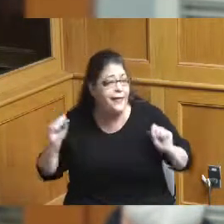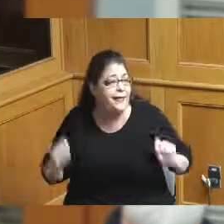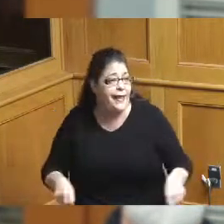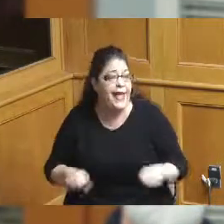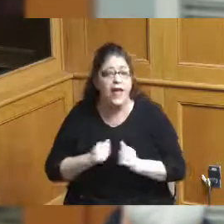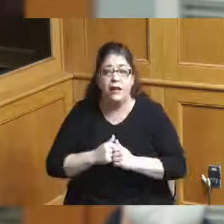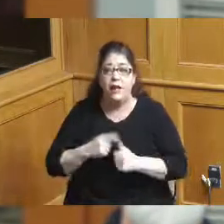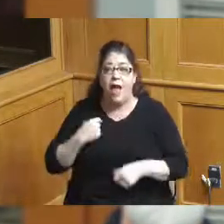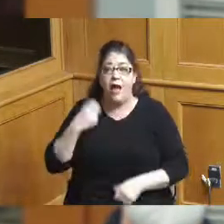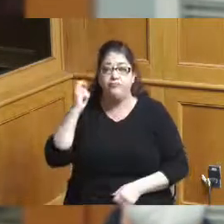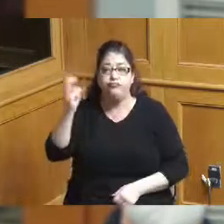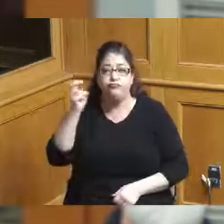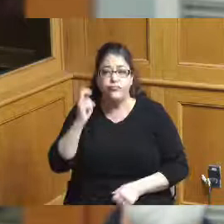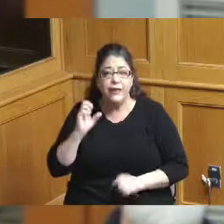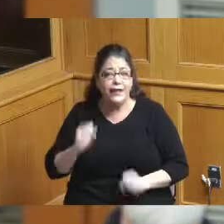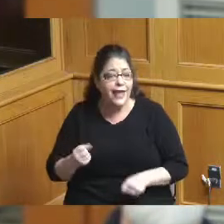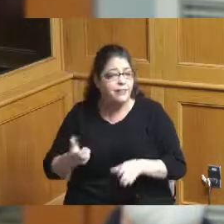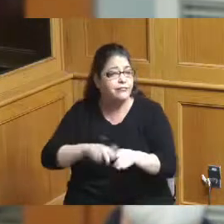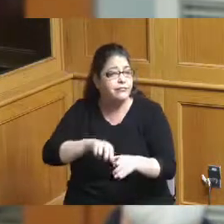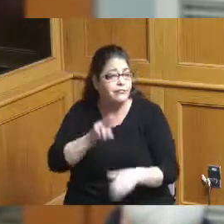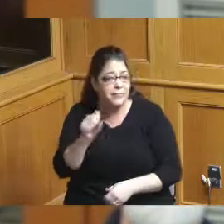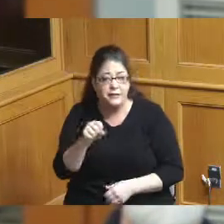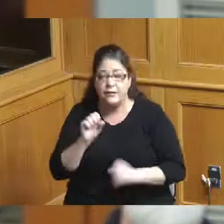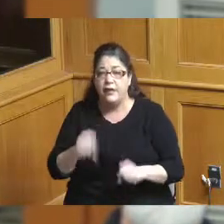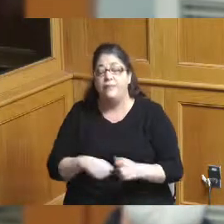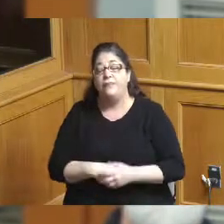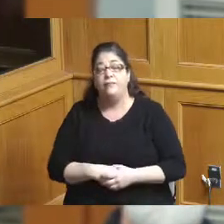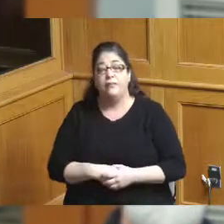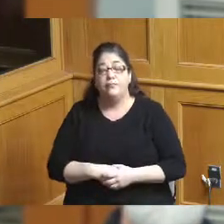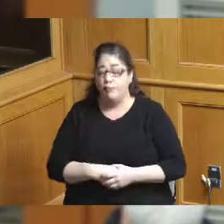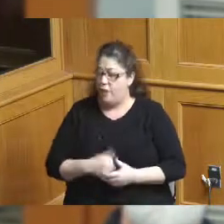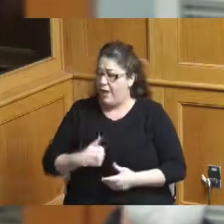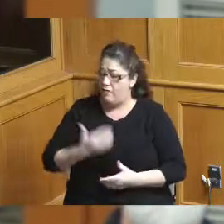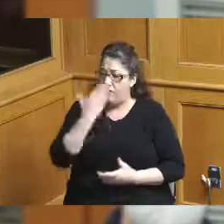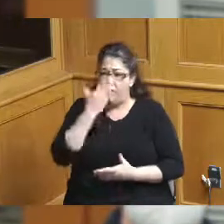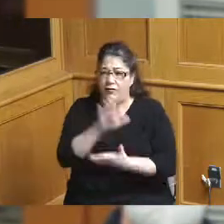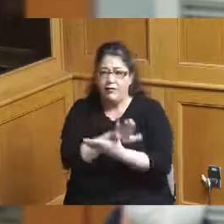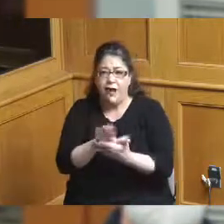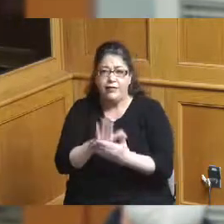transit we have vibrant and diverse businesses throughout our downtown and in our neighborhoods